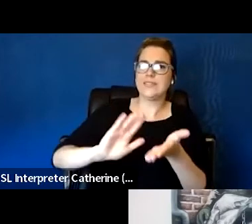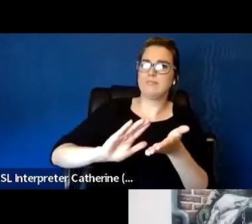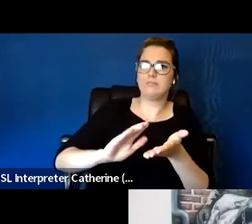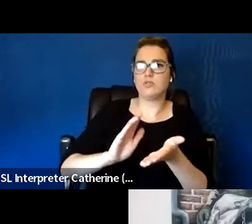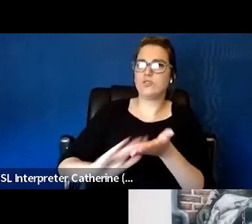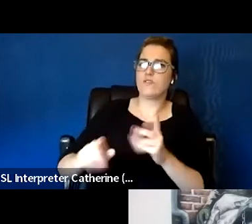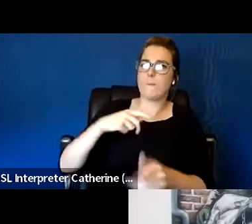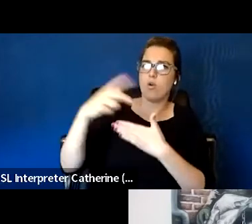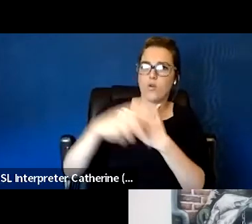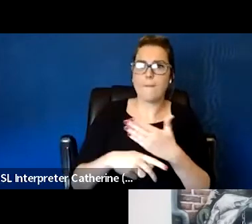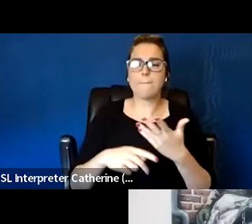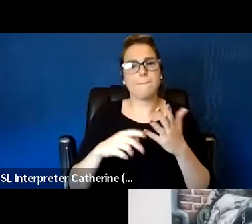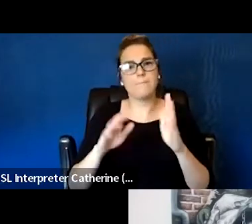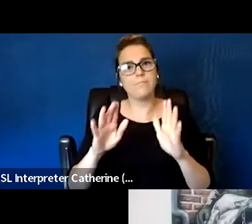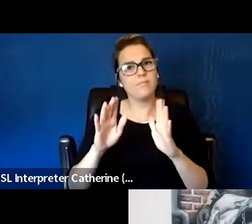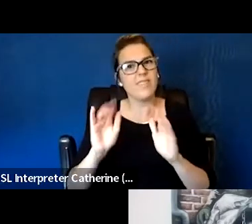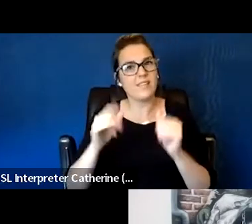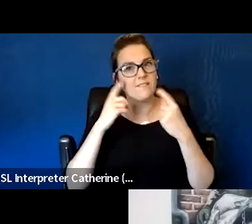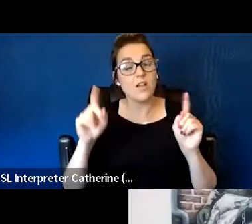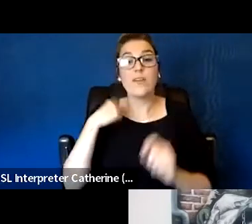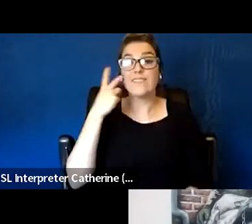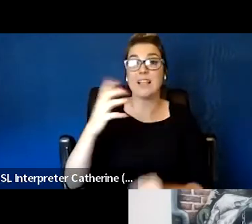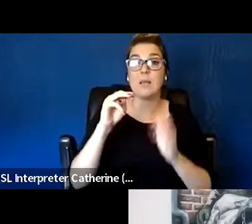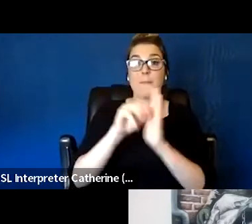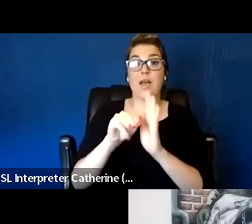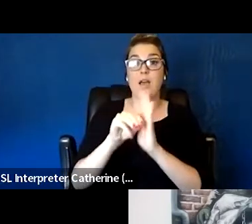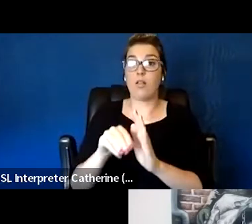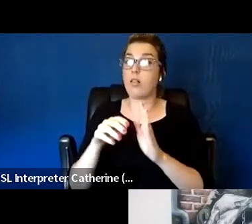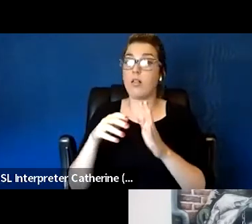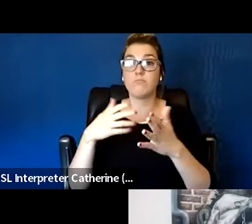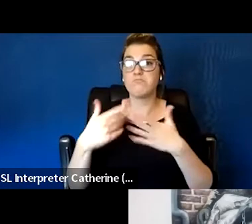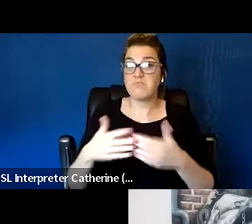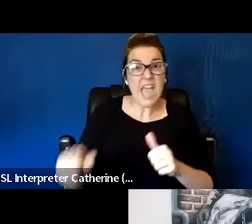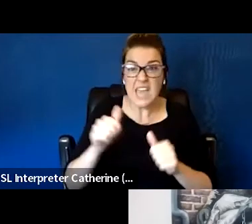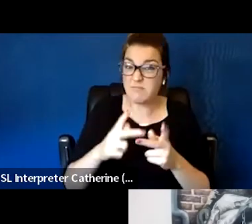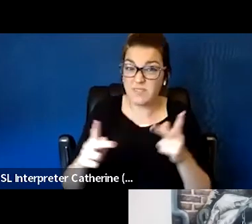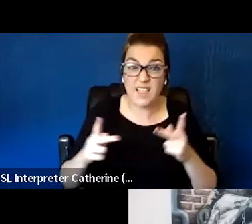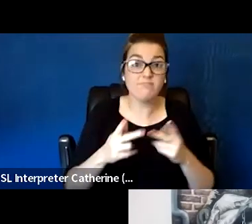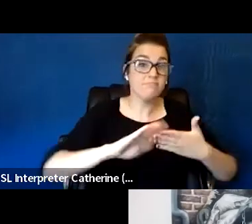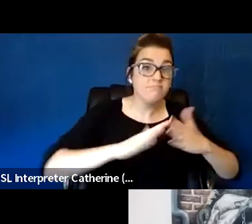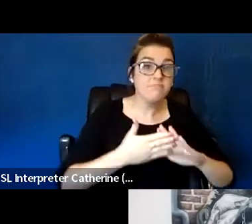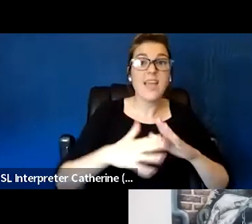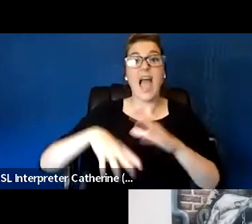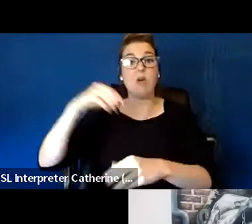And we've seen that model in both suburban and urban communities, and when they are in sync,